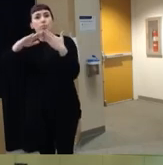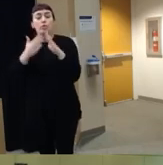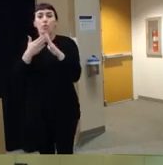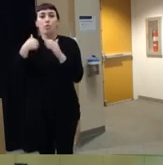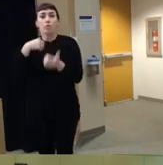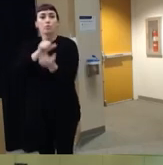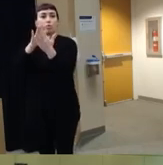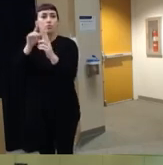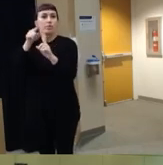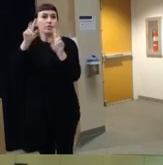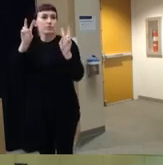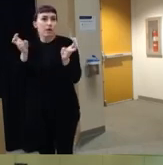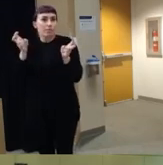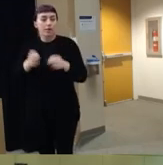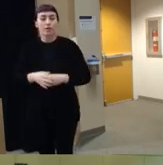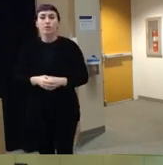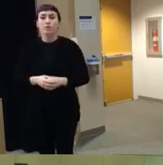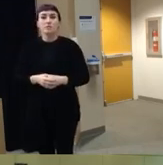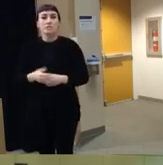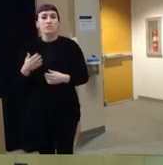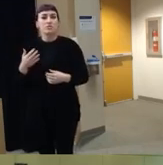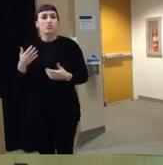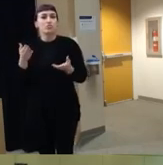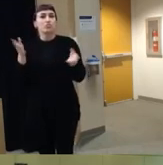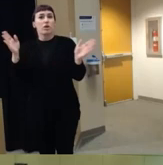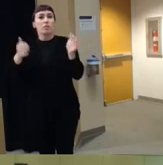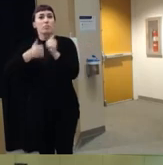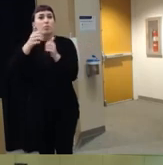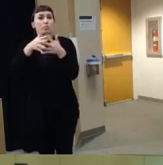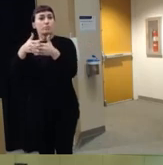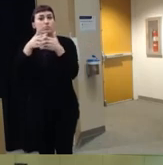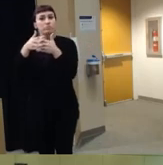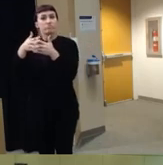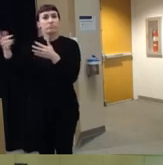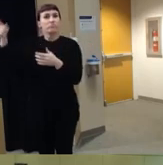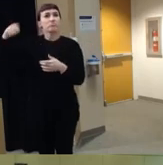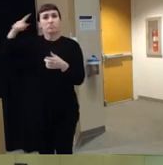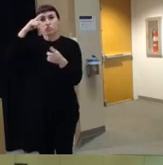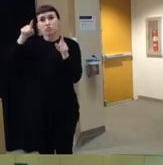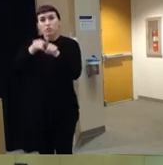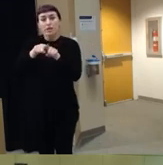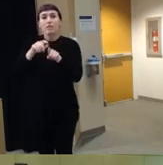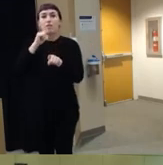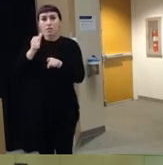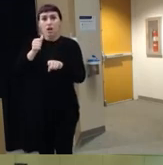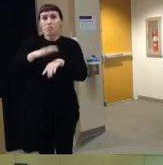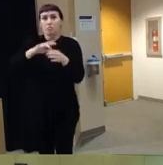topic um because generally um most Americans agree that um unintentional injuries um fromont Firearms